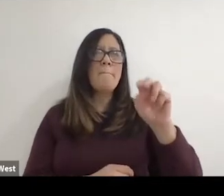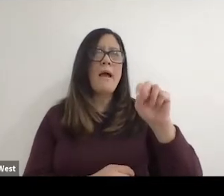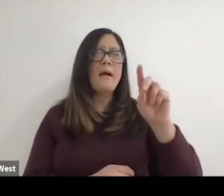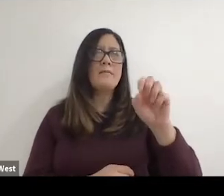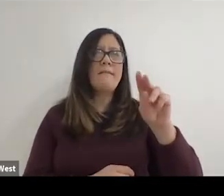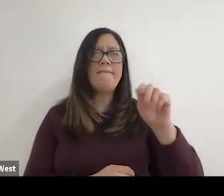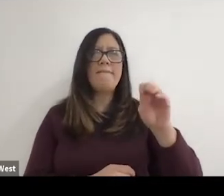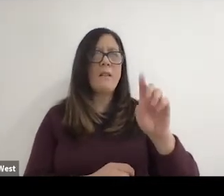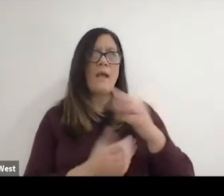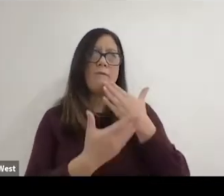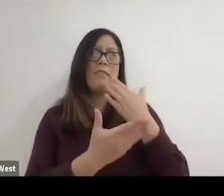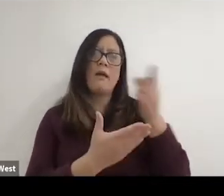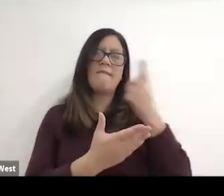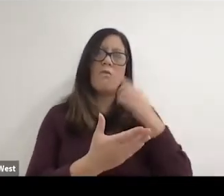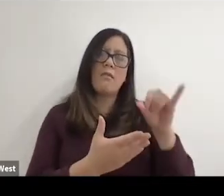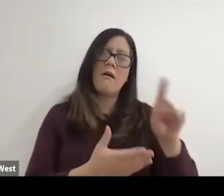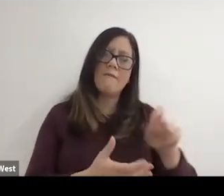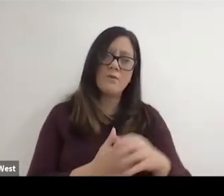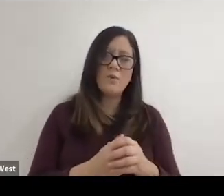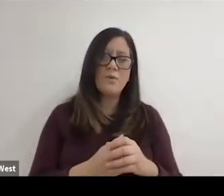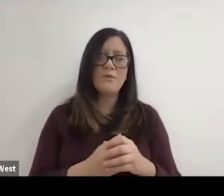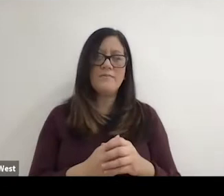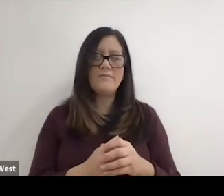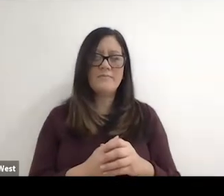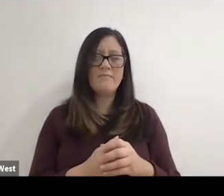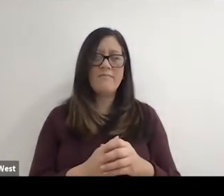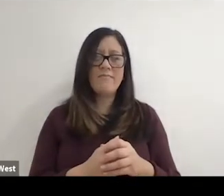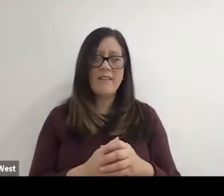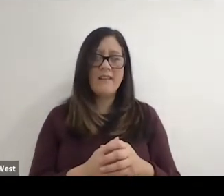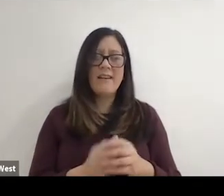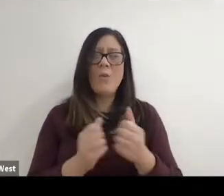And then without Sir Ludwig Guttmann, I wouldn't be here now. You wouldn't be here now.